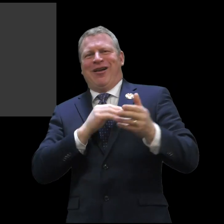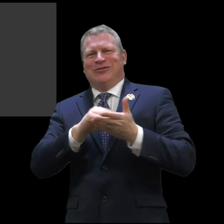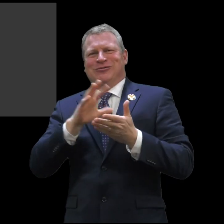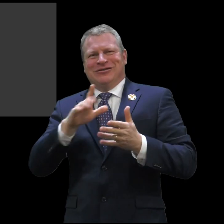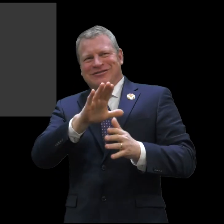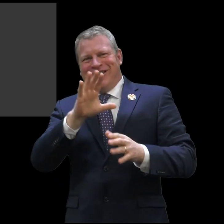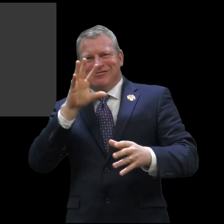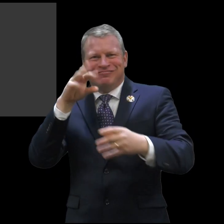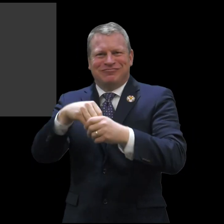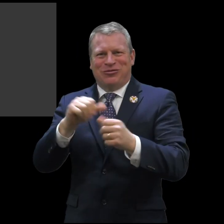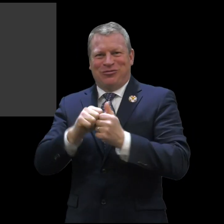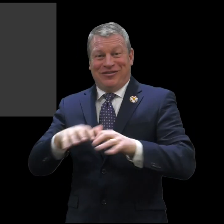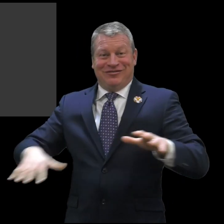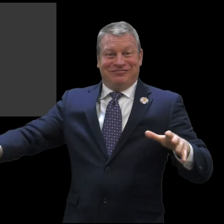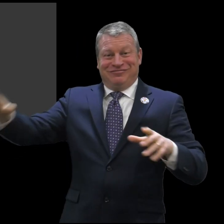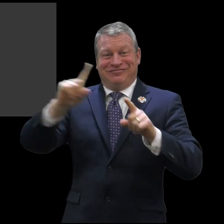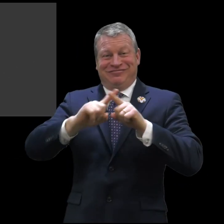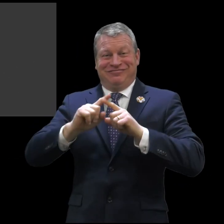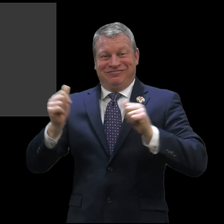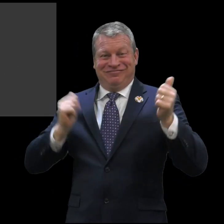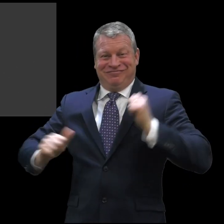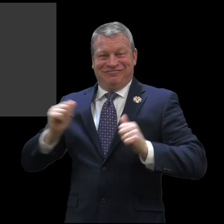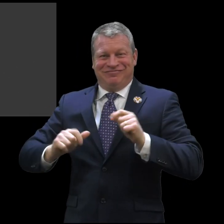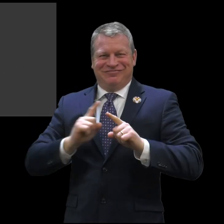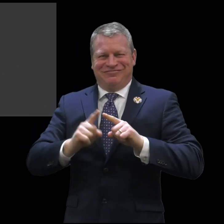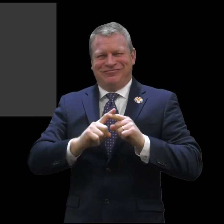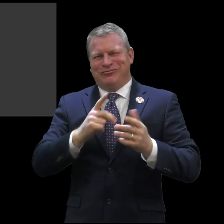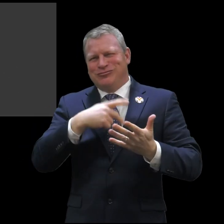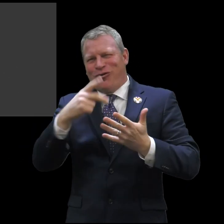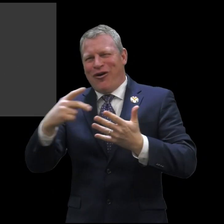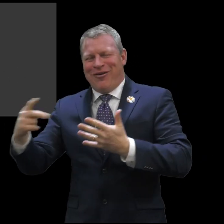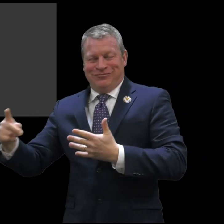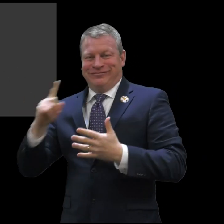Oxford Theater. I hope you'll come out and join us as we support our students